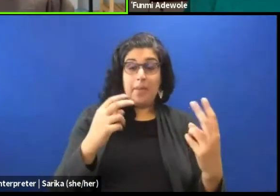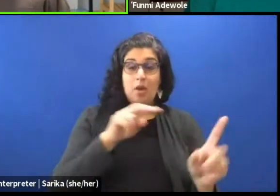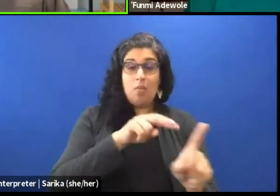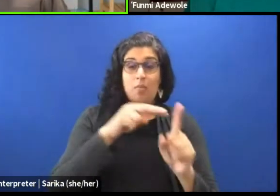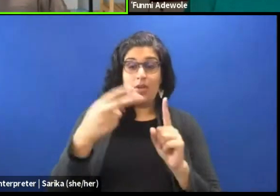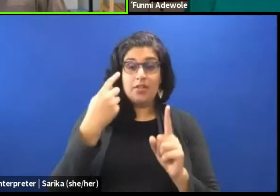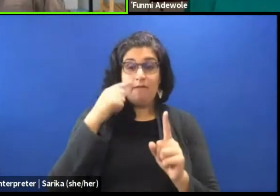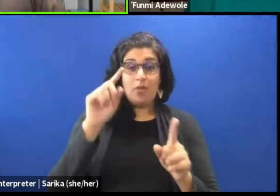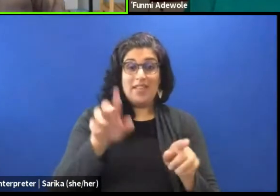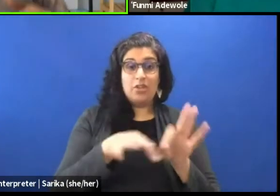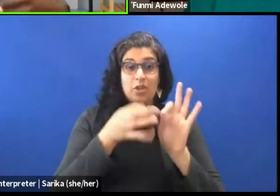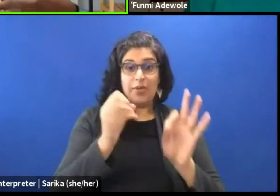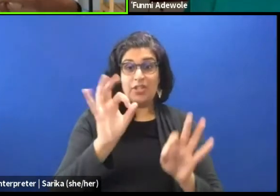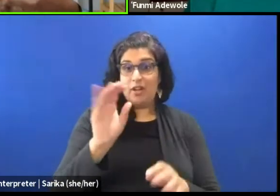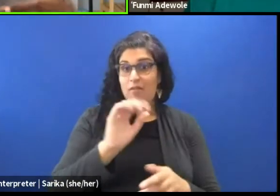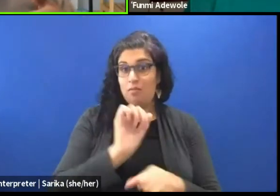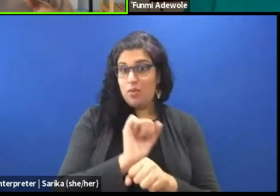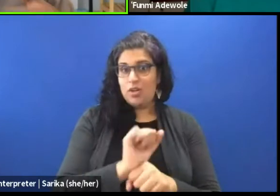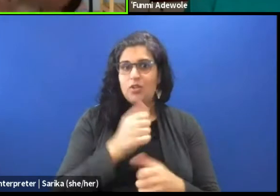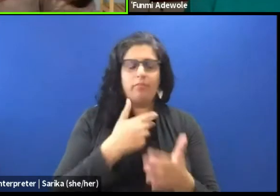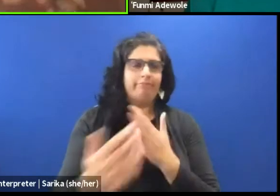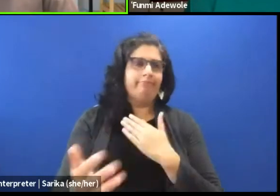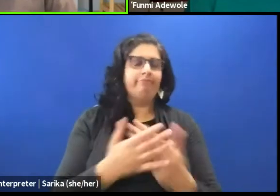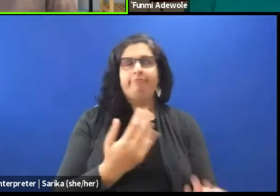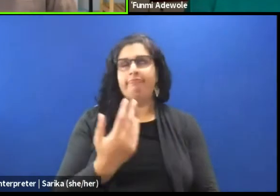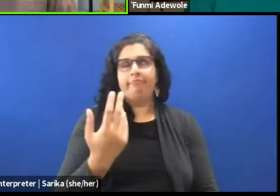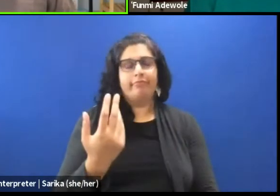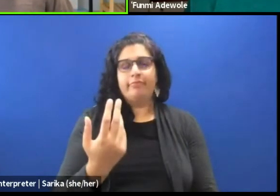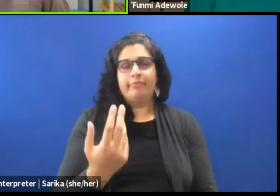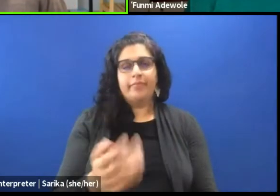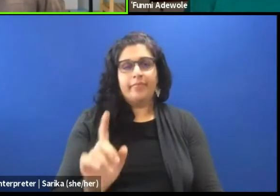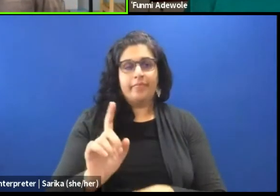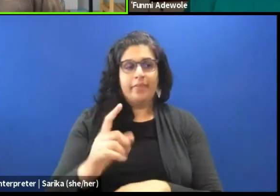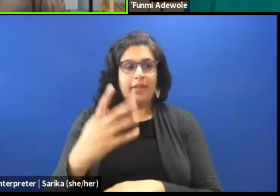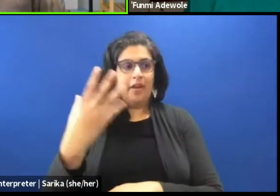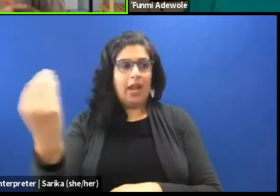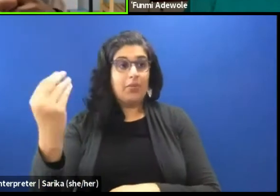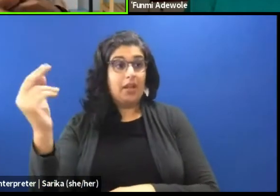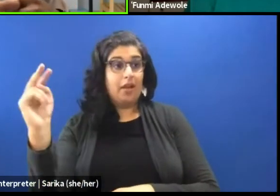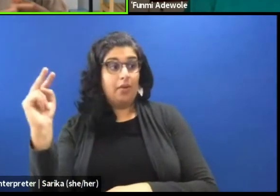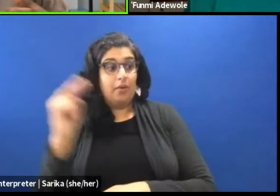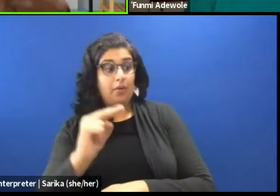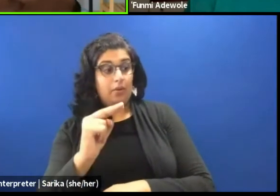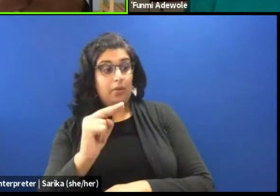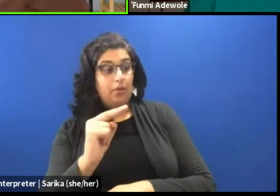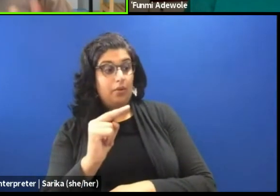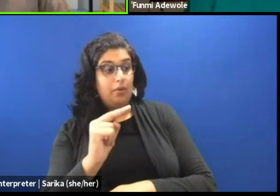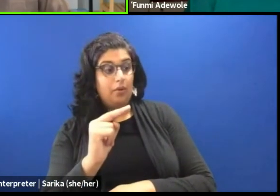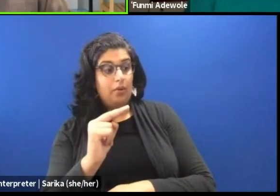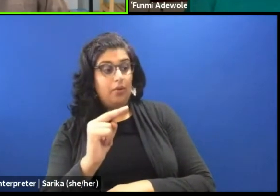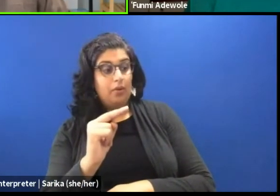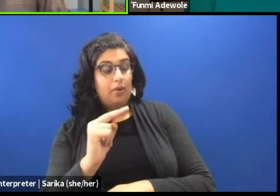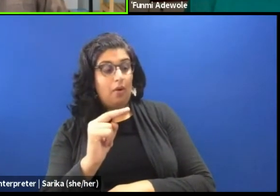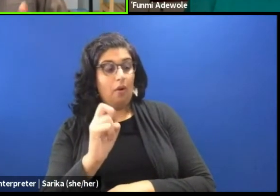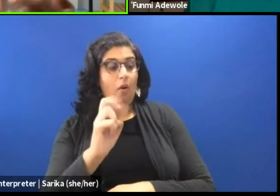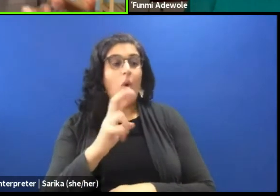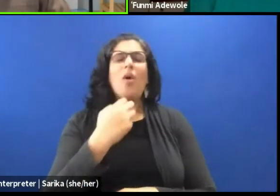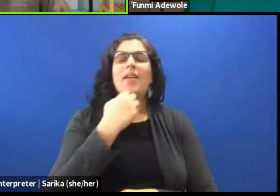So whether you are standing you know on the outside or you know and telling creators about their experience